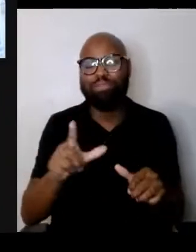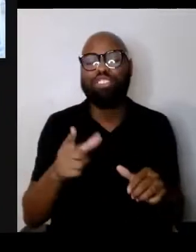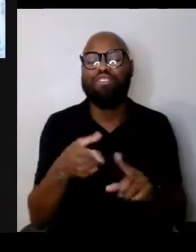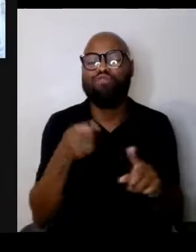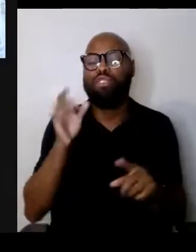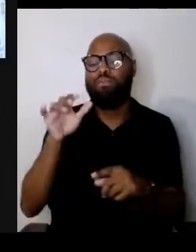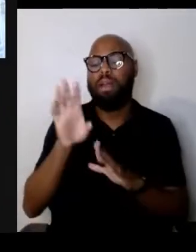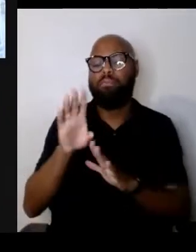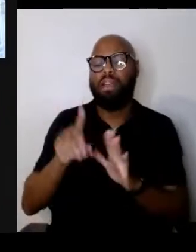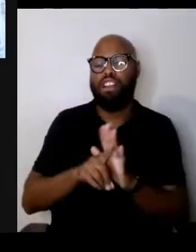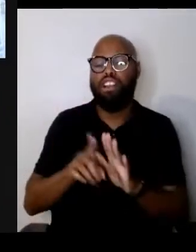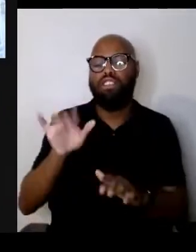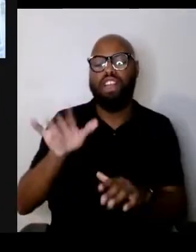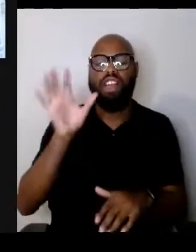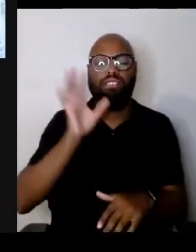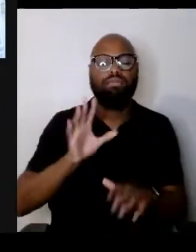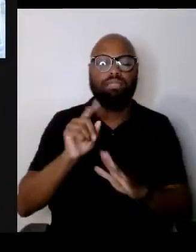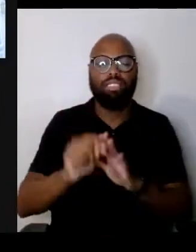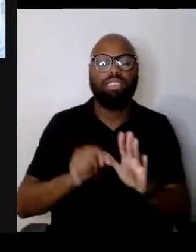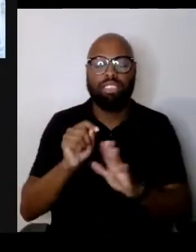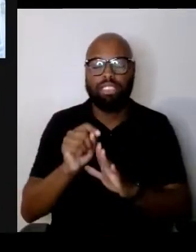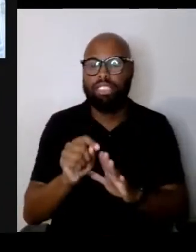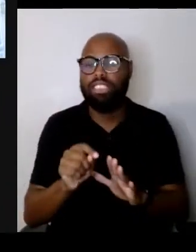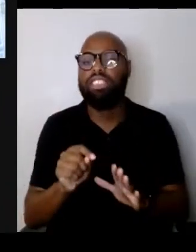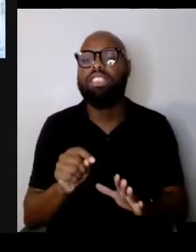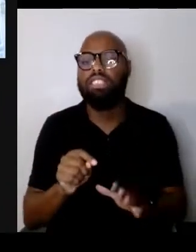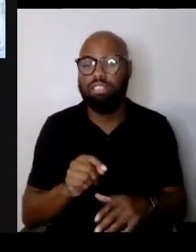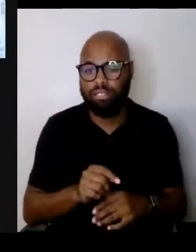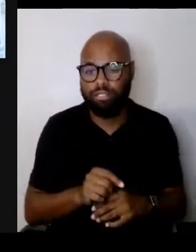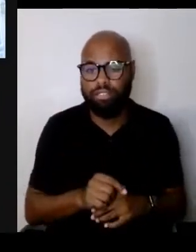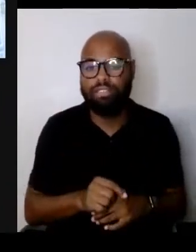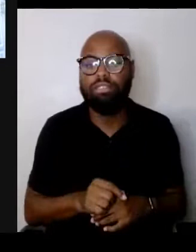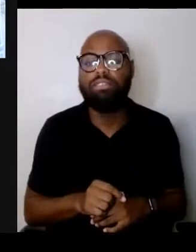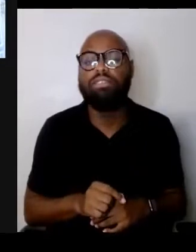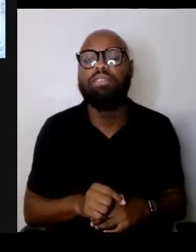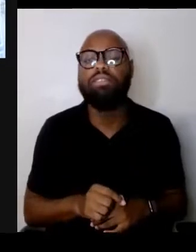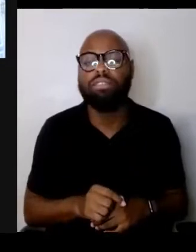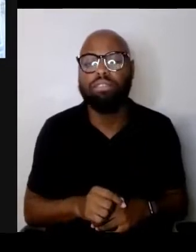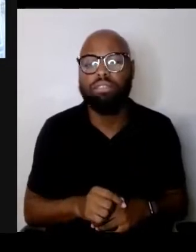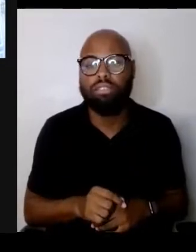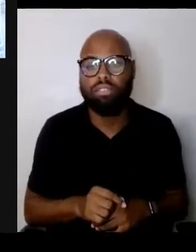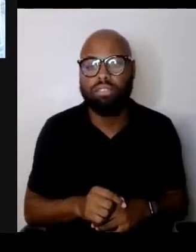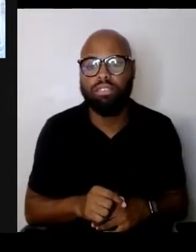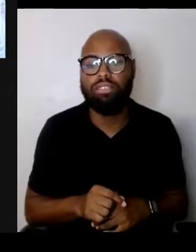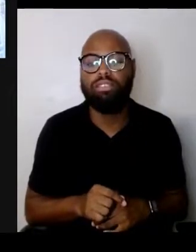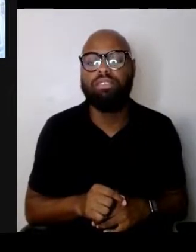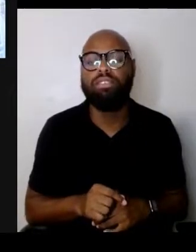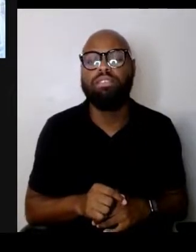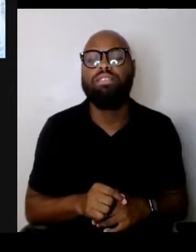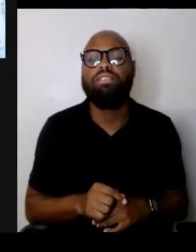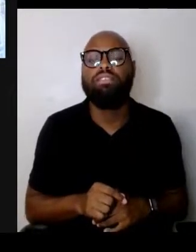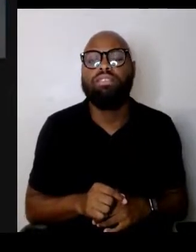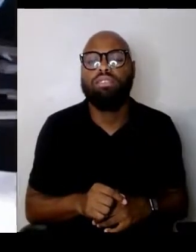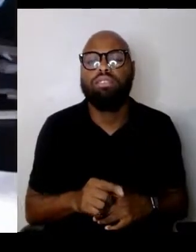and walking along one of the worst streets in the worst village in New York,